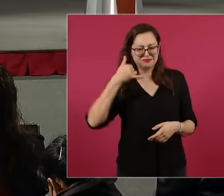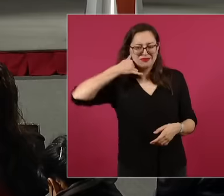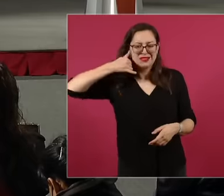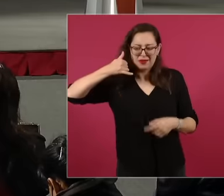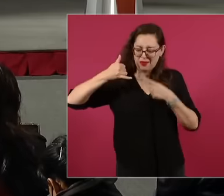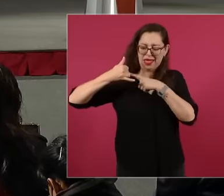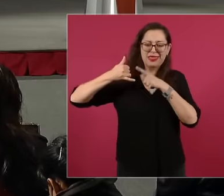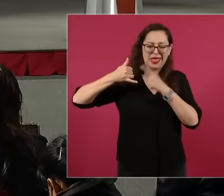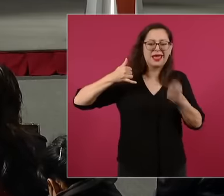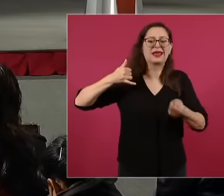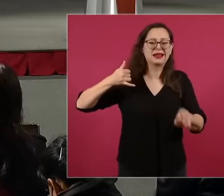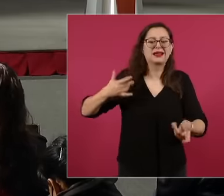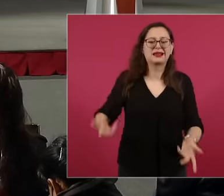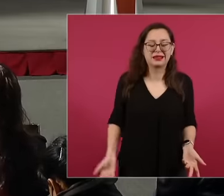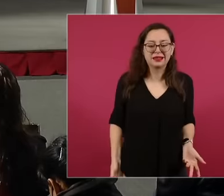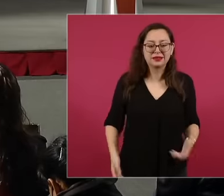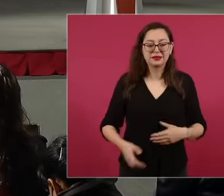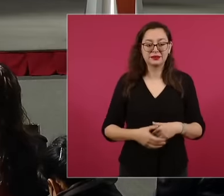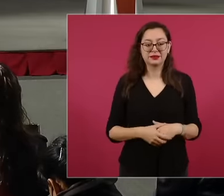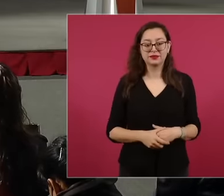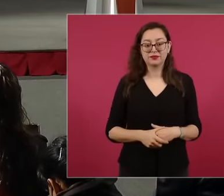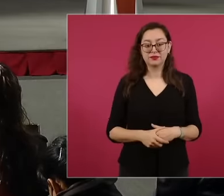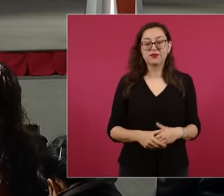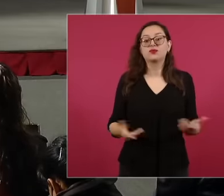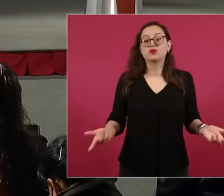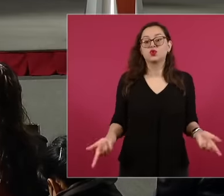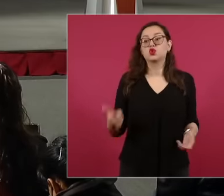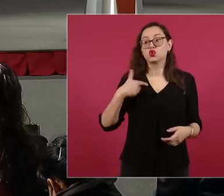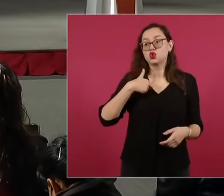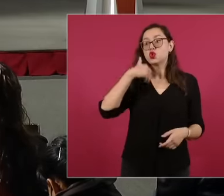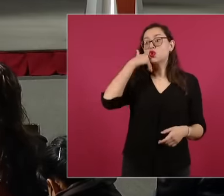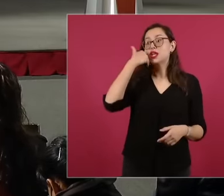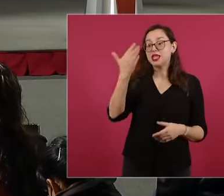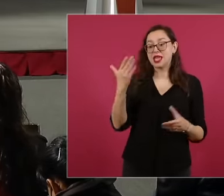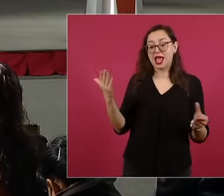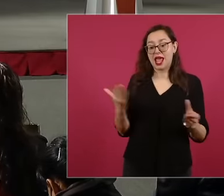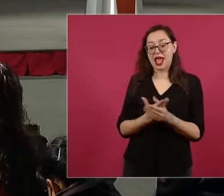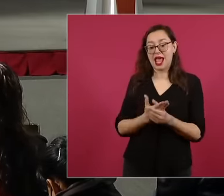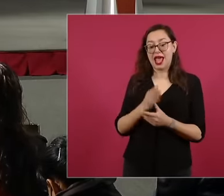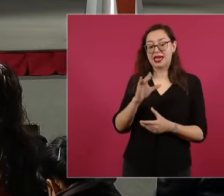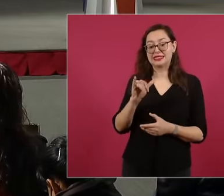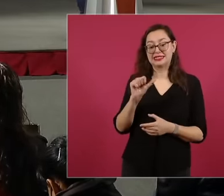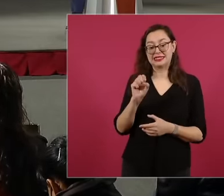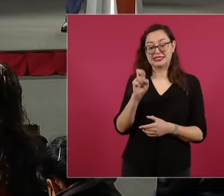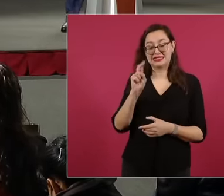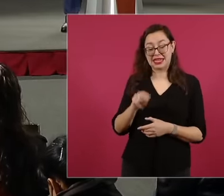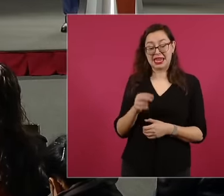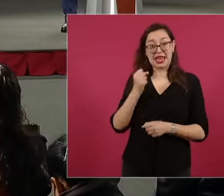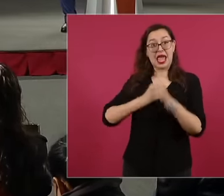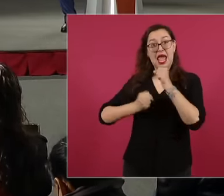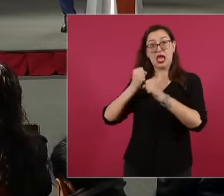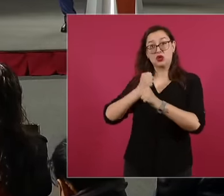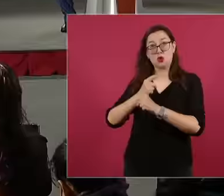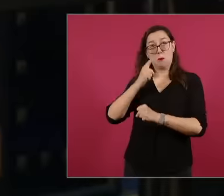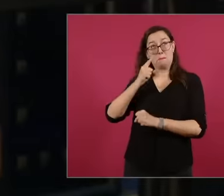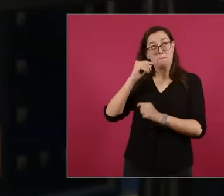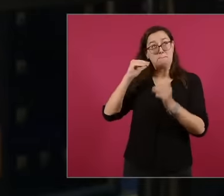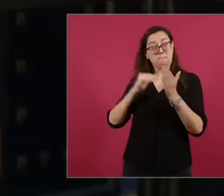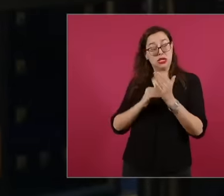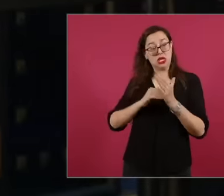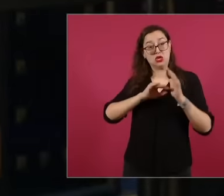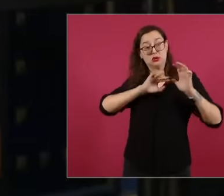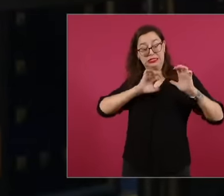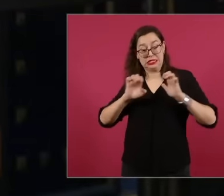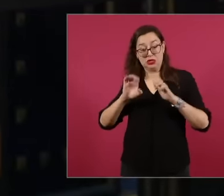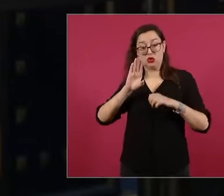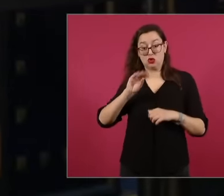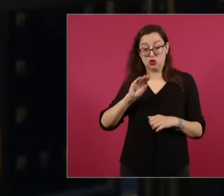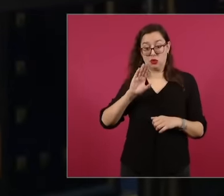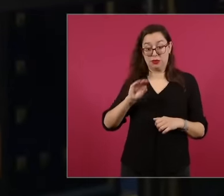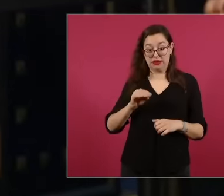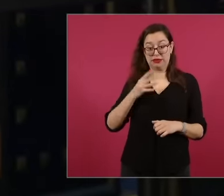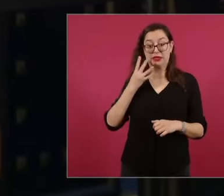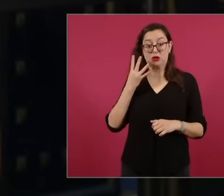to give you his file from the 1994 incident when he was the one who won the Tabasco election